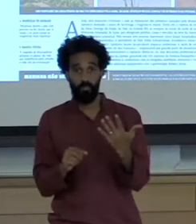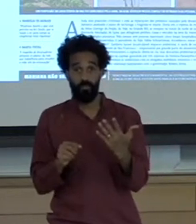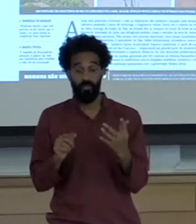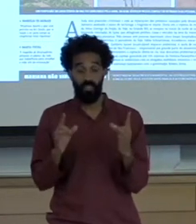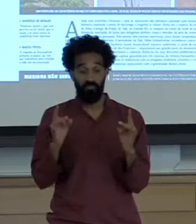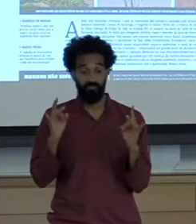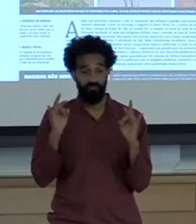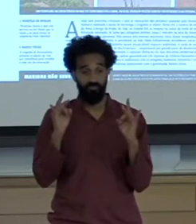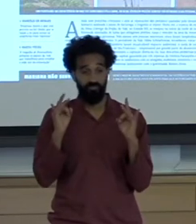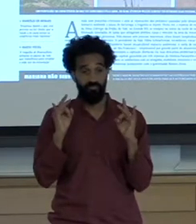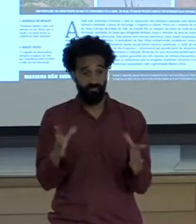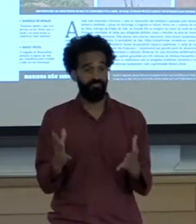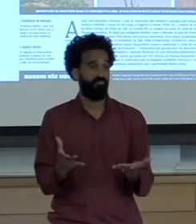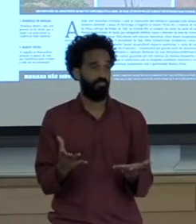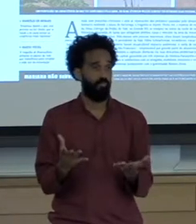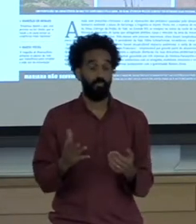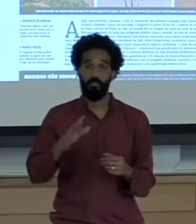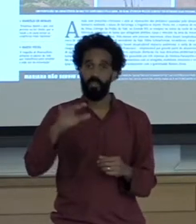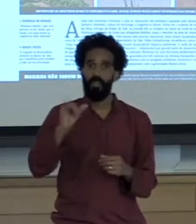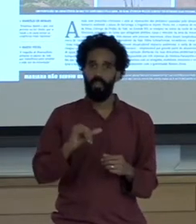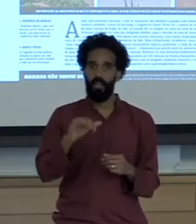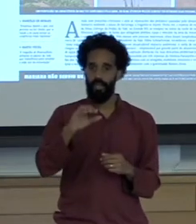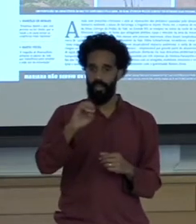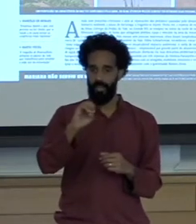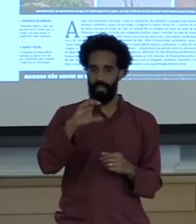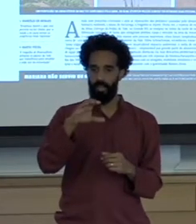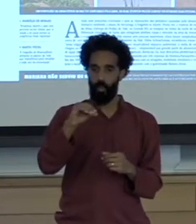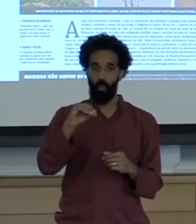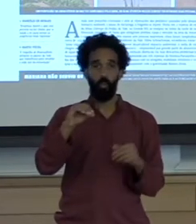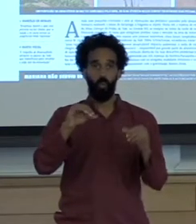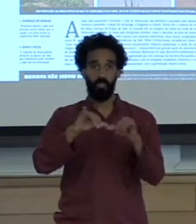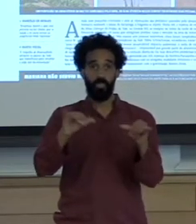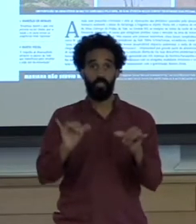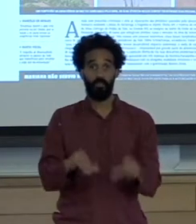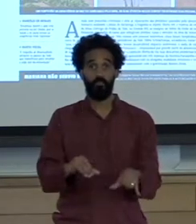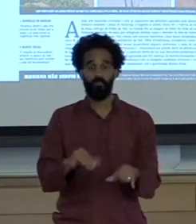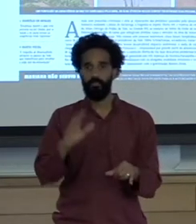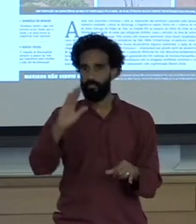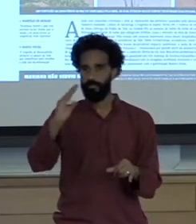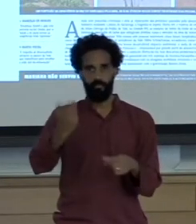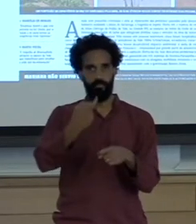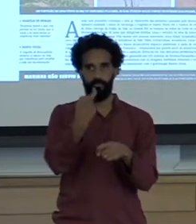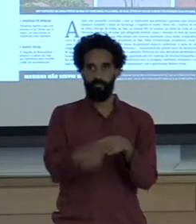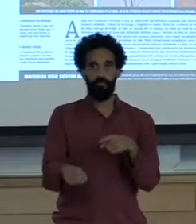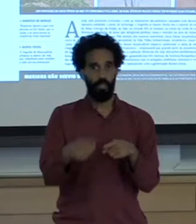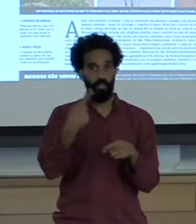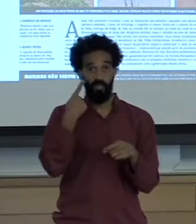these ecosystems are likely compromised over the long term if not forever and